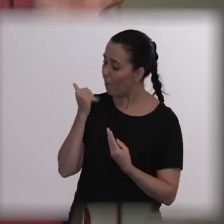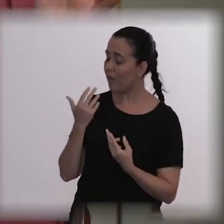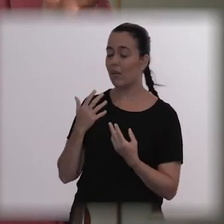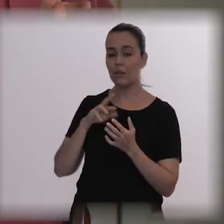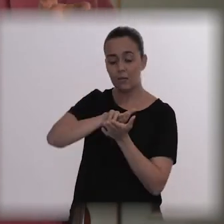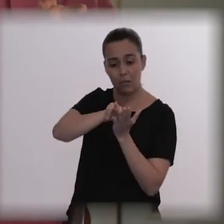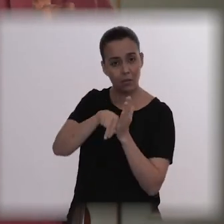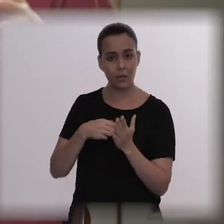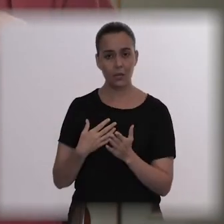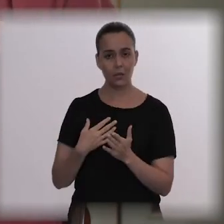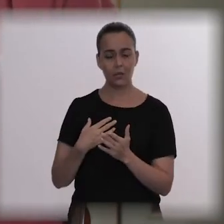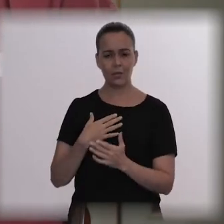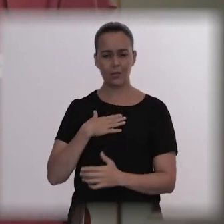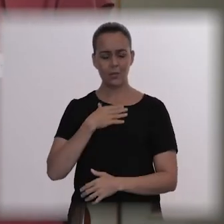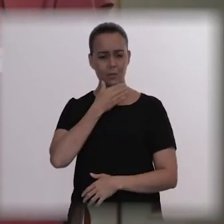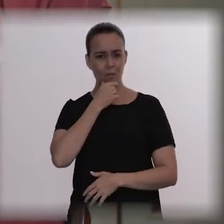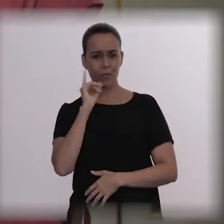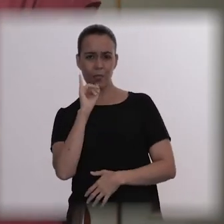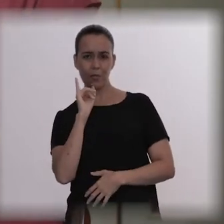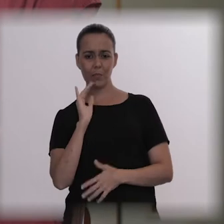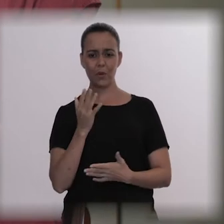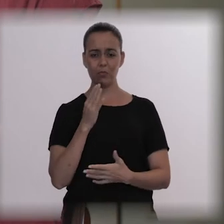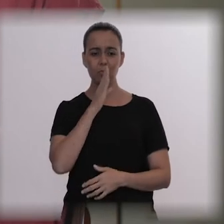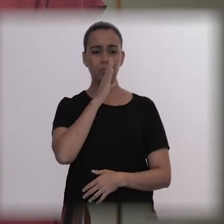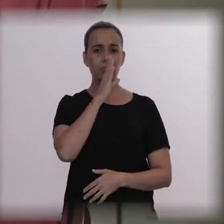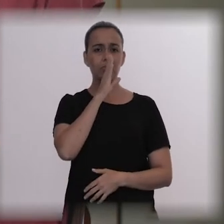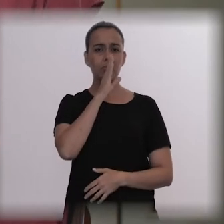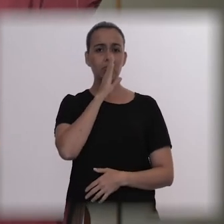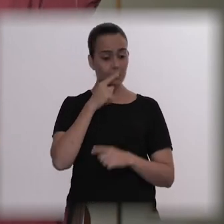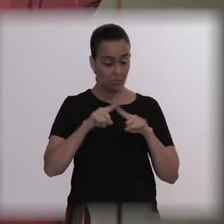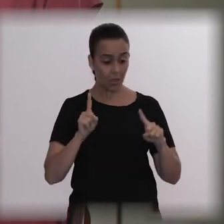it's weird to say, because he was there, connected,